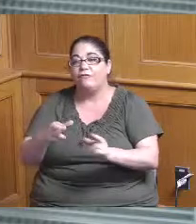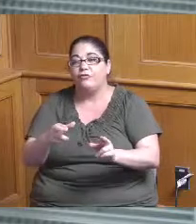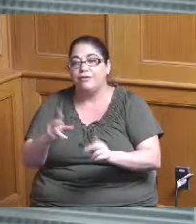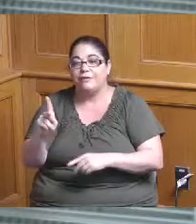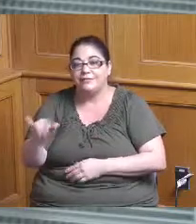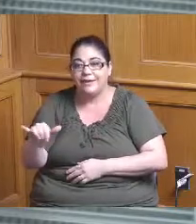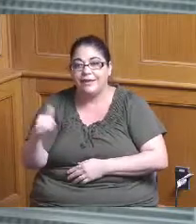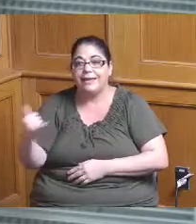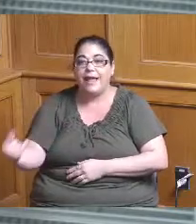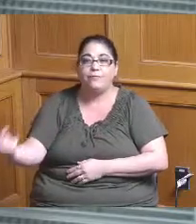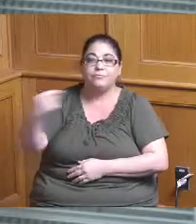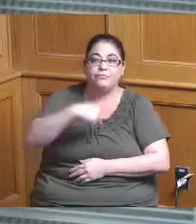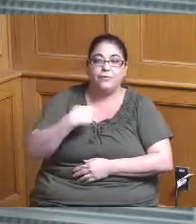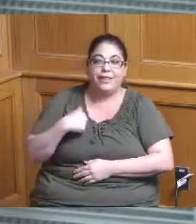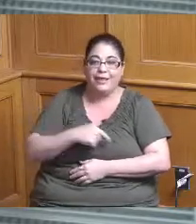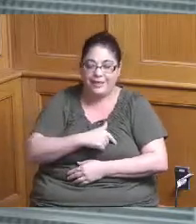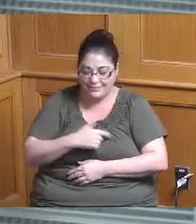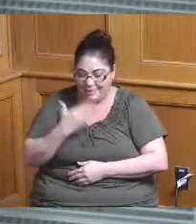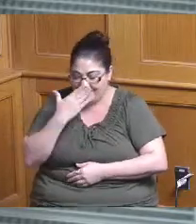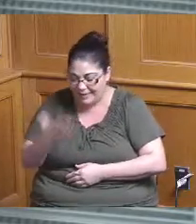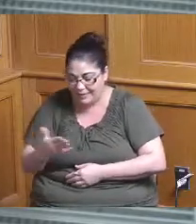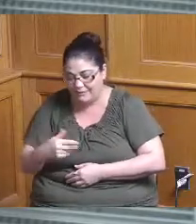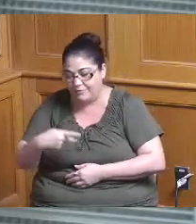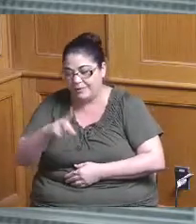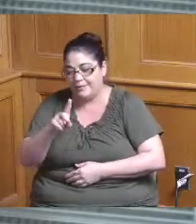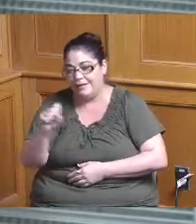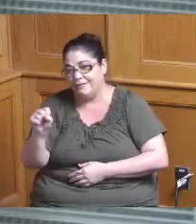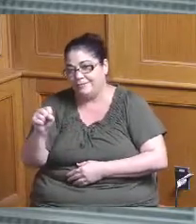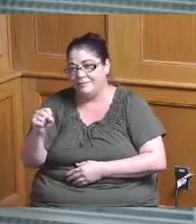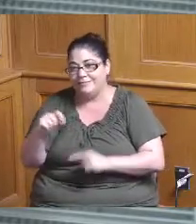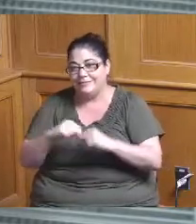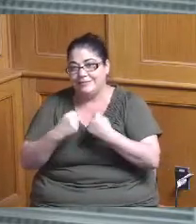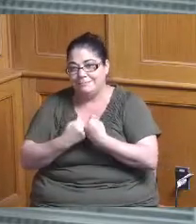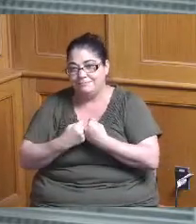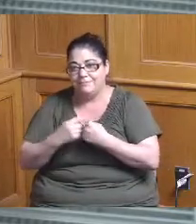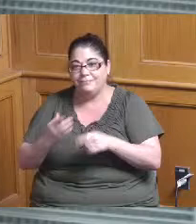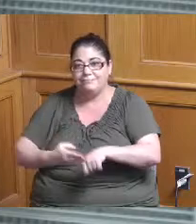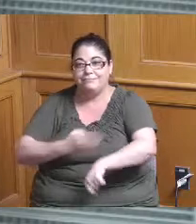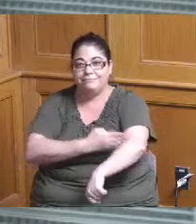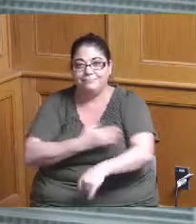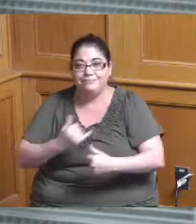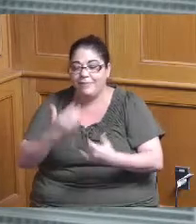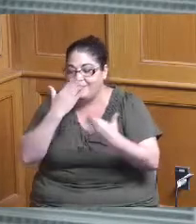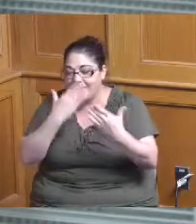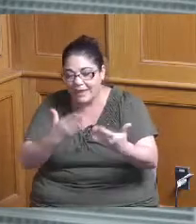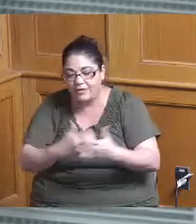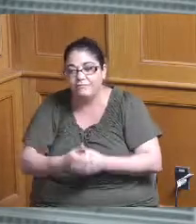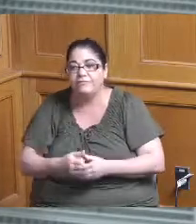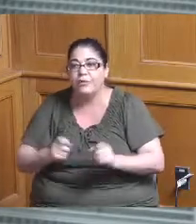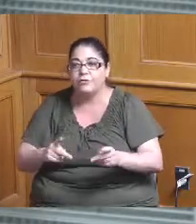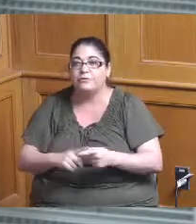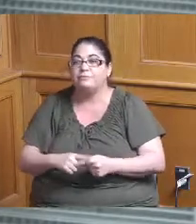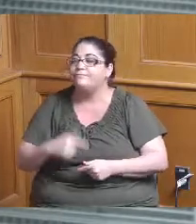really knows what he's doing and he's going to be building a great team for us up there in Planning and Development so thank you for the opportunity okay thank you so much